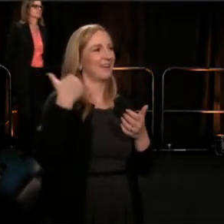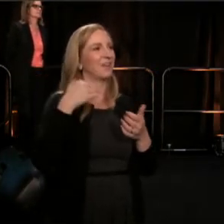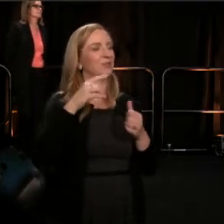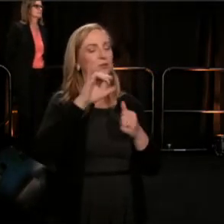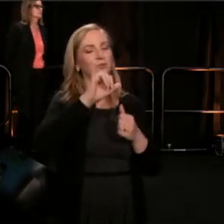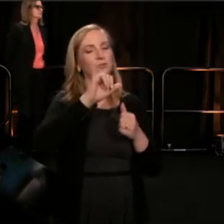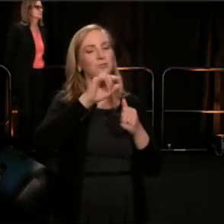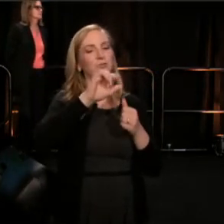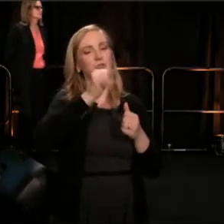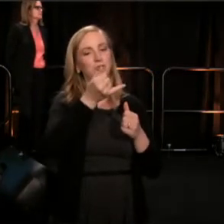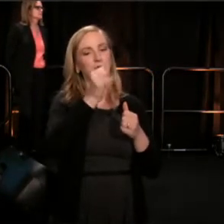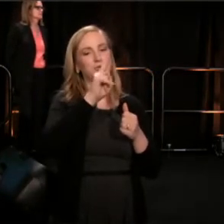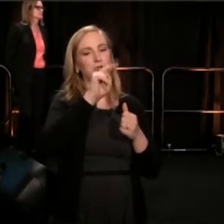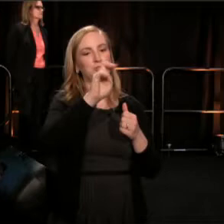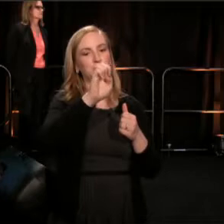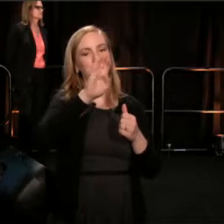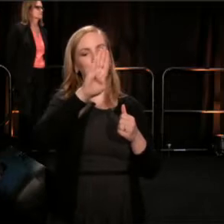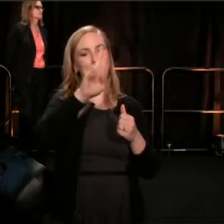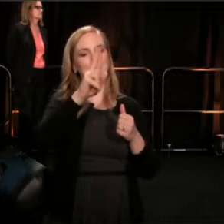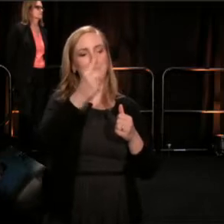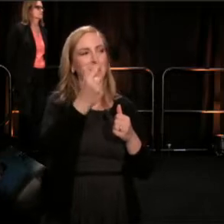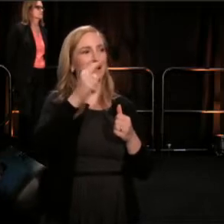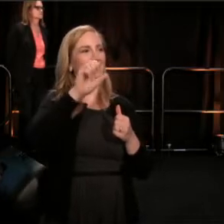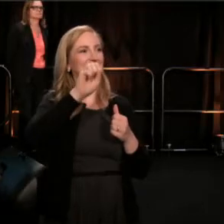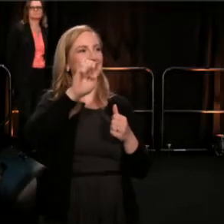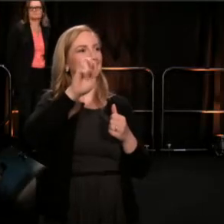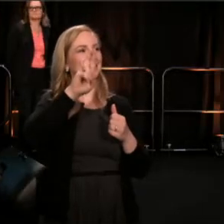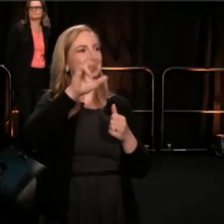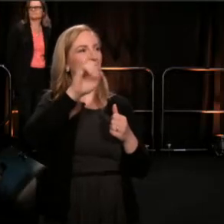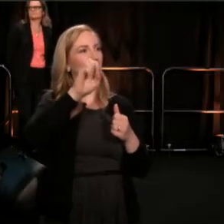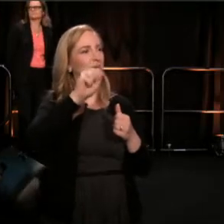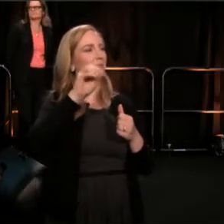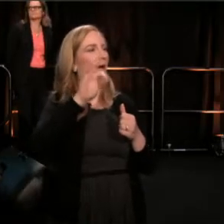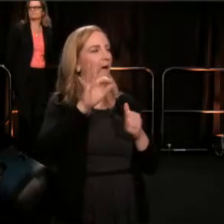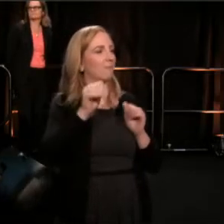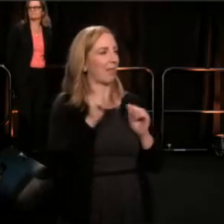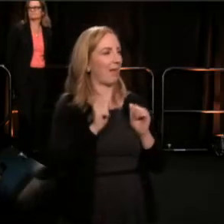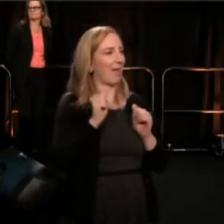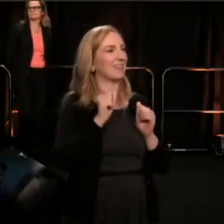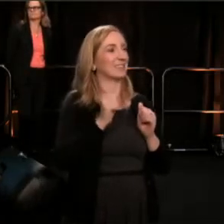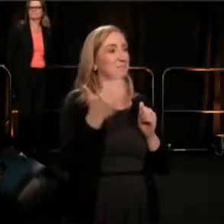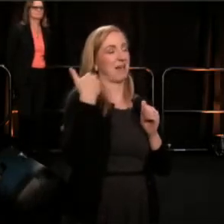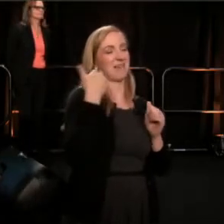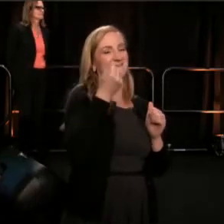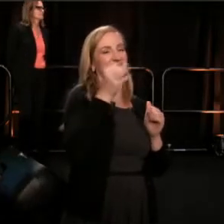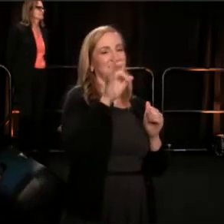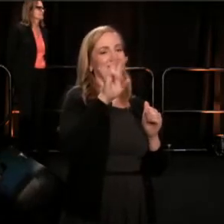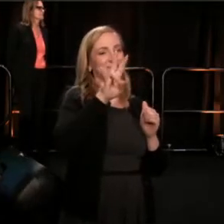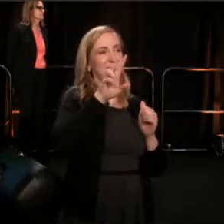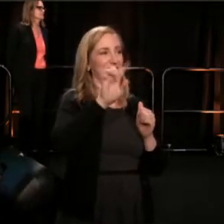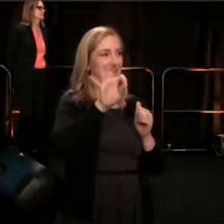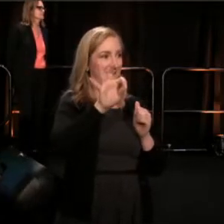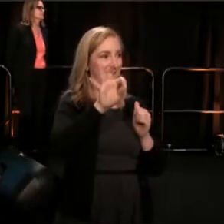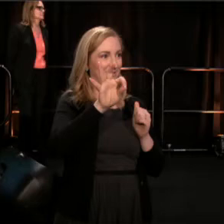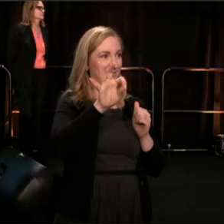in the Morango's street commune in New Orleans in 1979. As a co-founder of the free southern theater,